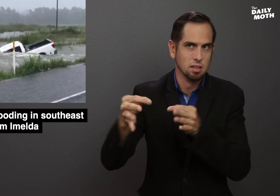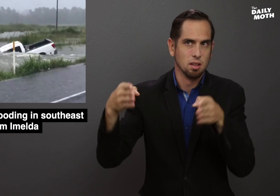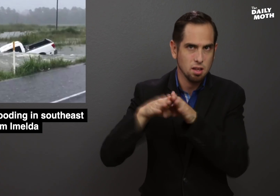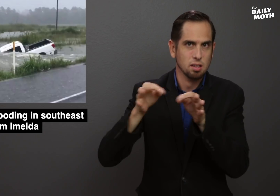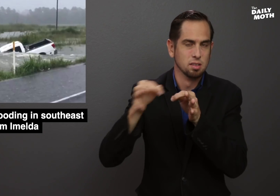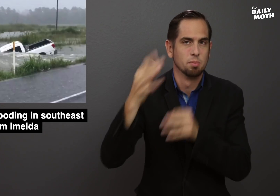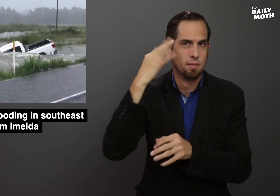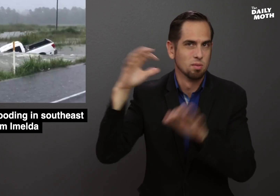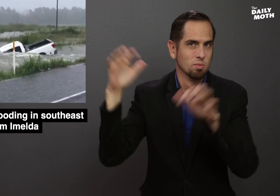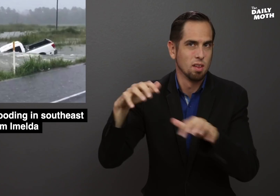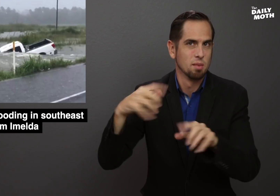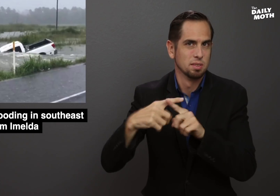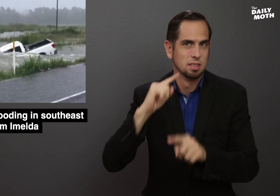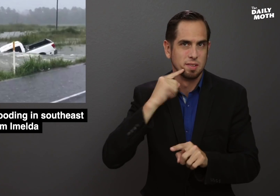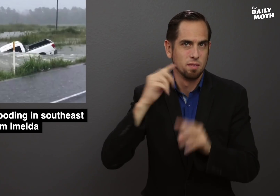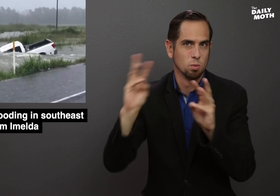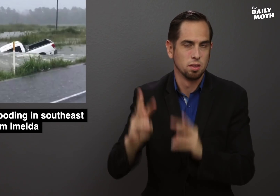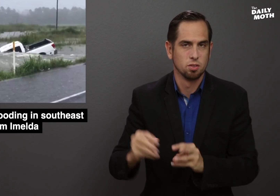because of the rainfall and severe weather.